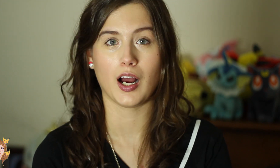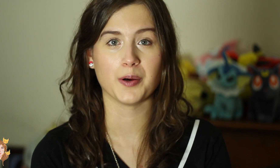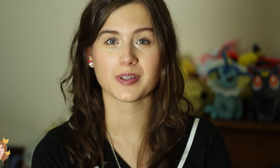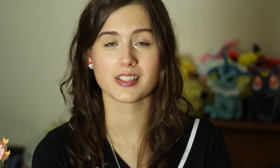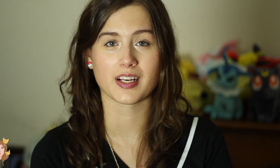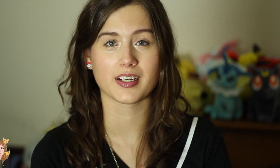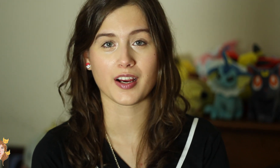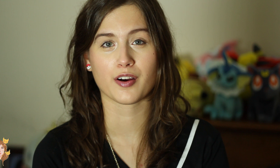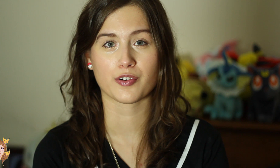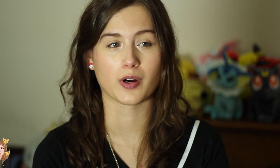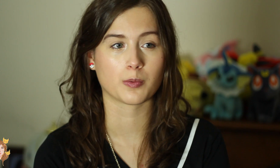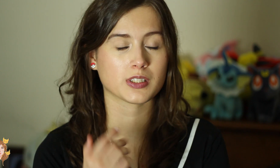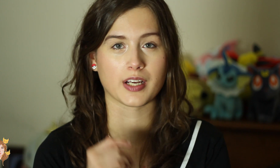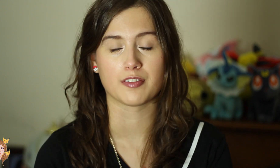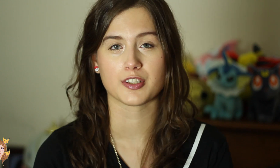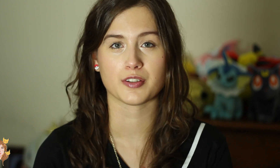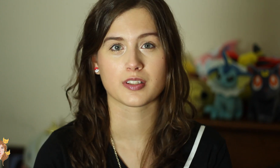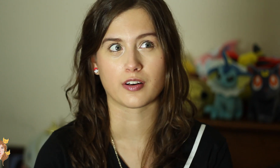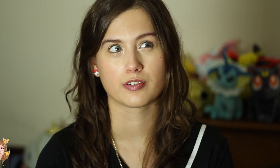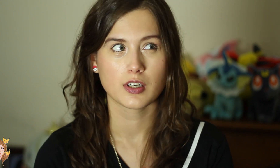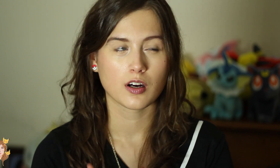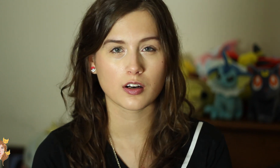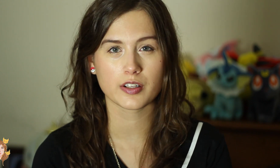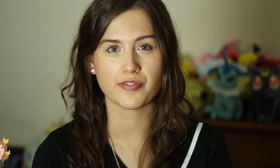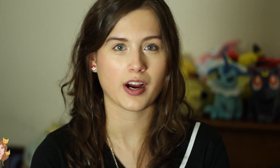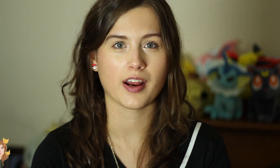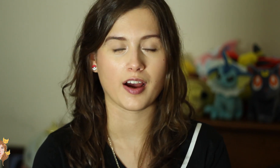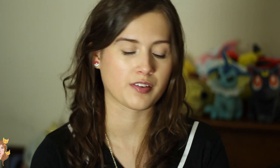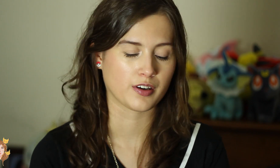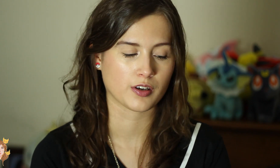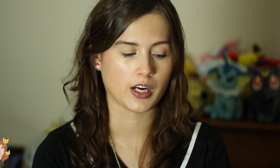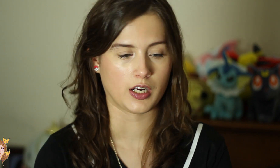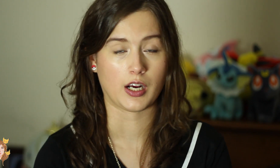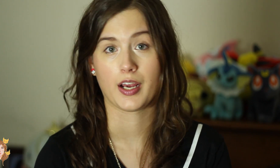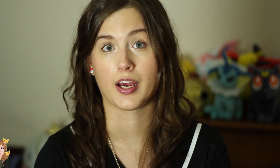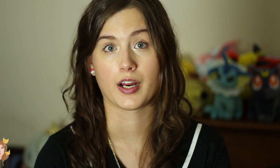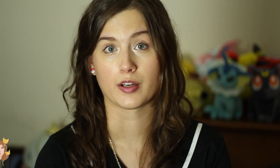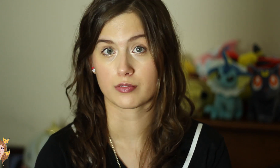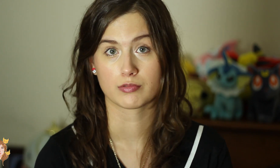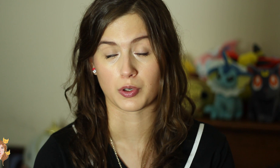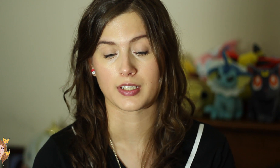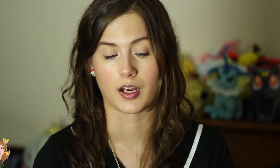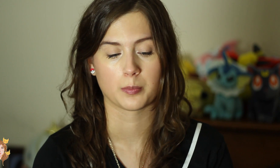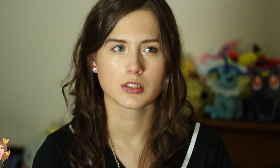I was in San Diego from Wednesday afternoon until early Friday afternoon and I had a great time.